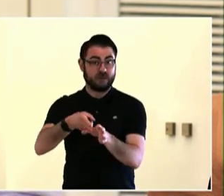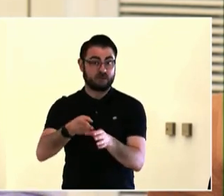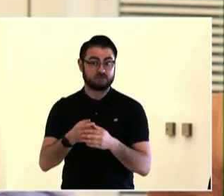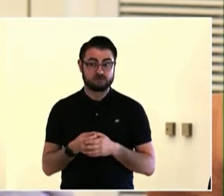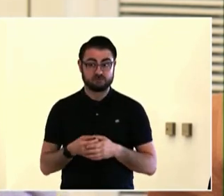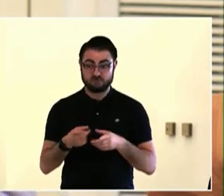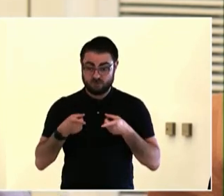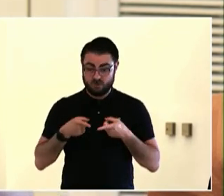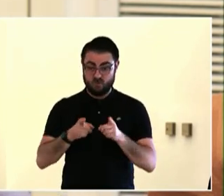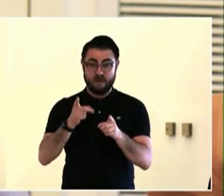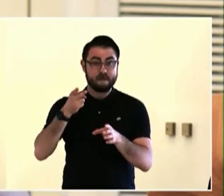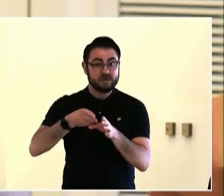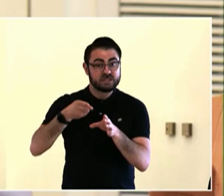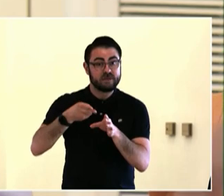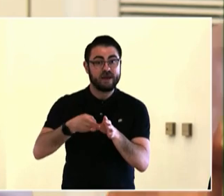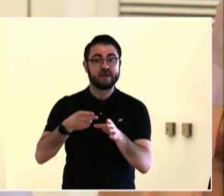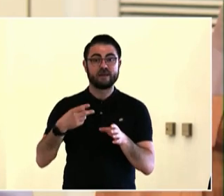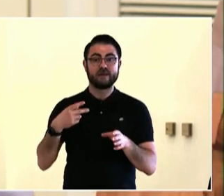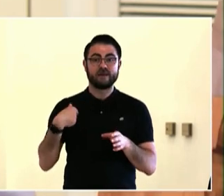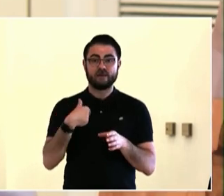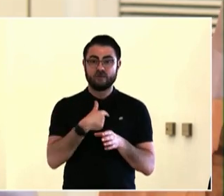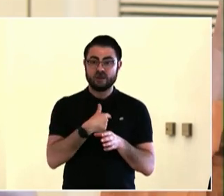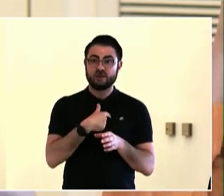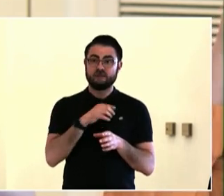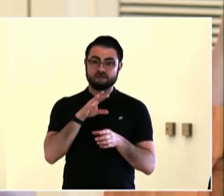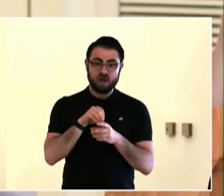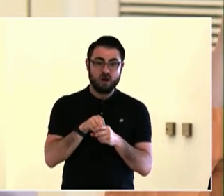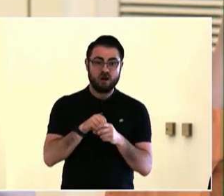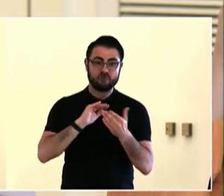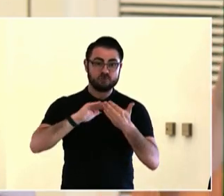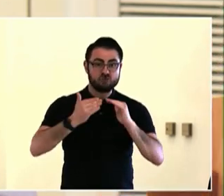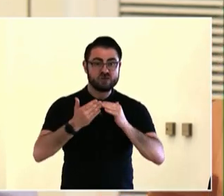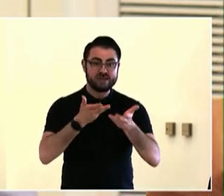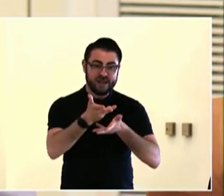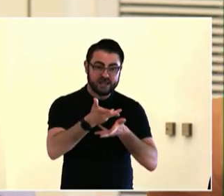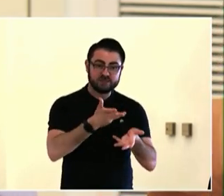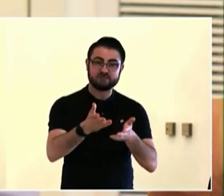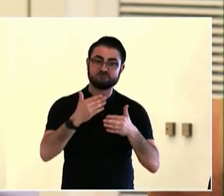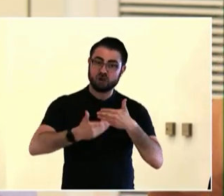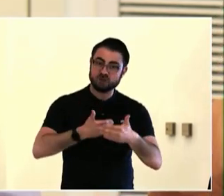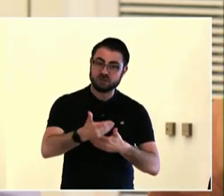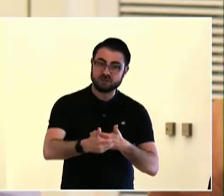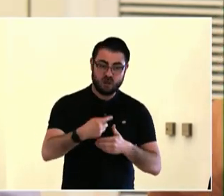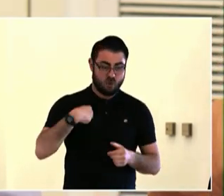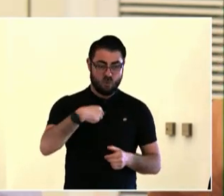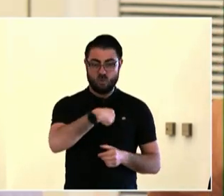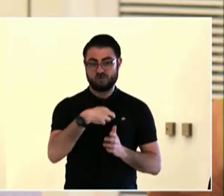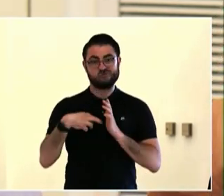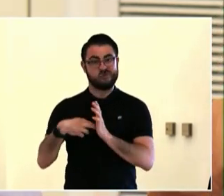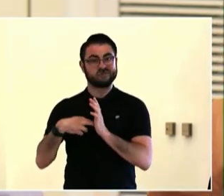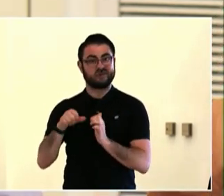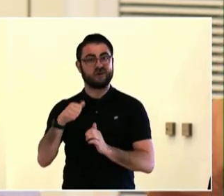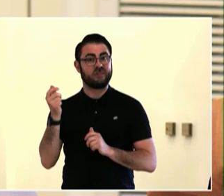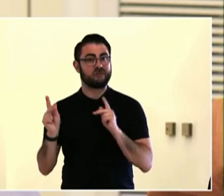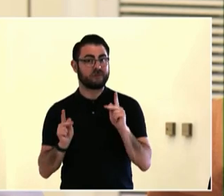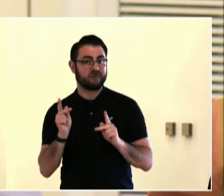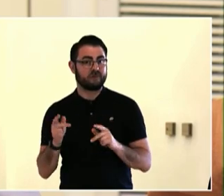to help you hang it on the wall. So you'll come up, describe it, what your thinking was, you're